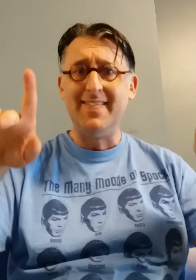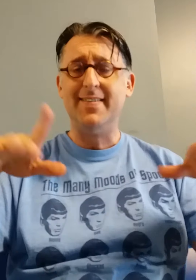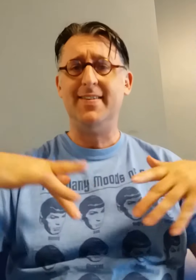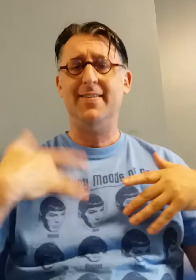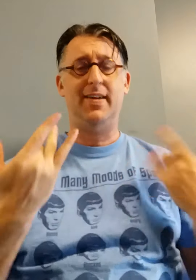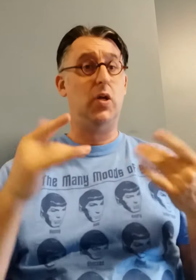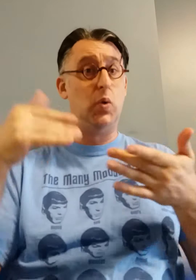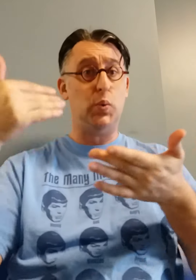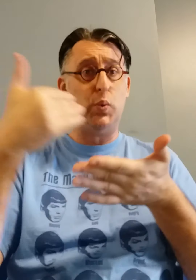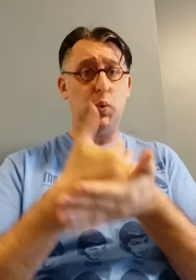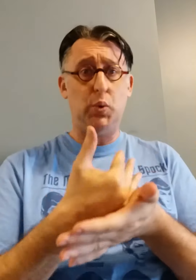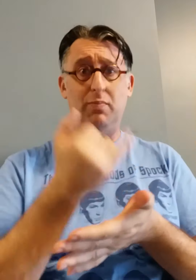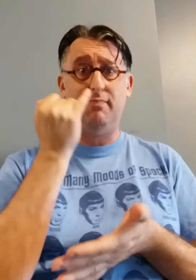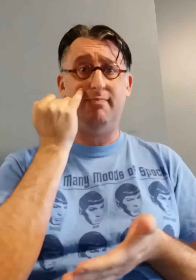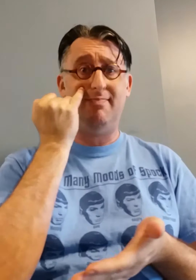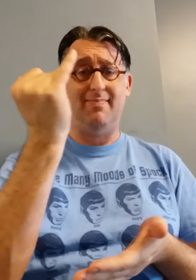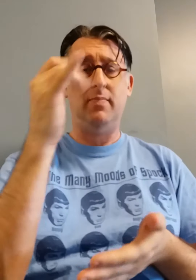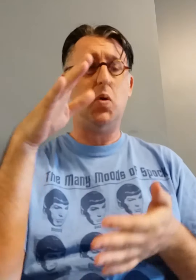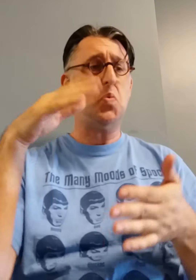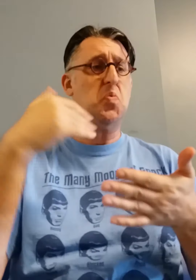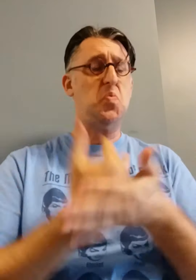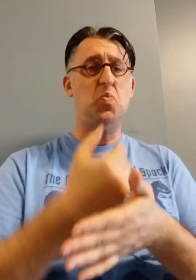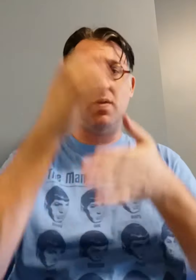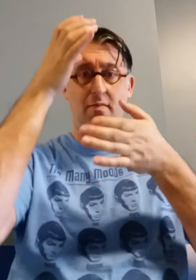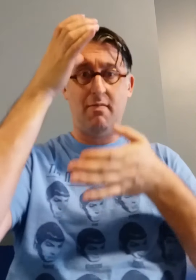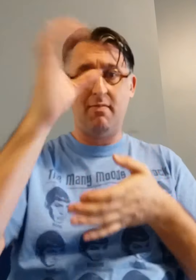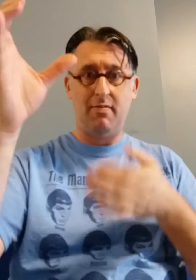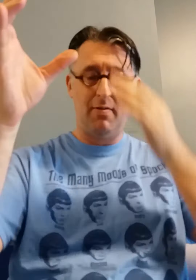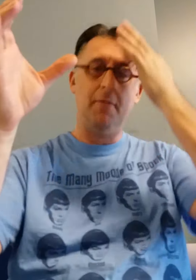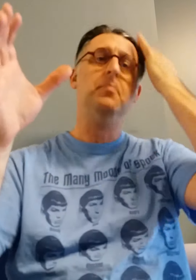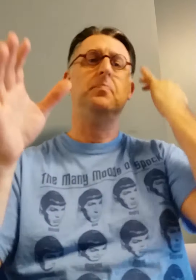Different kind of event soon! New Idea... New Concept...